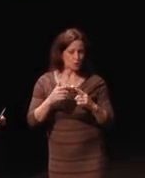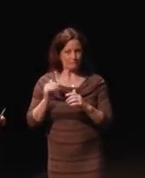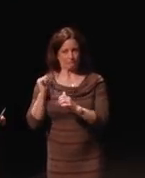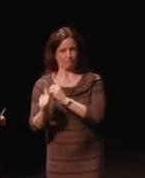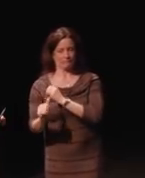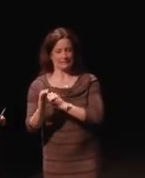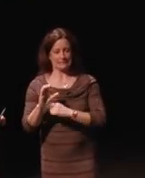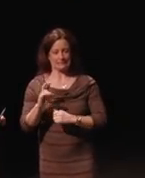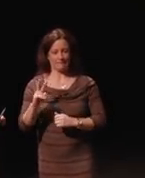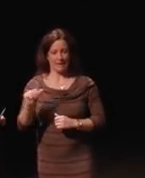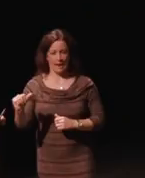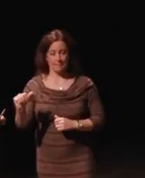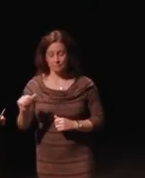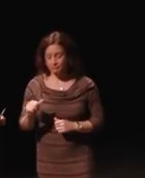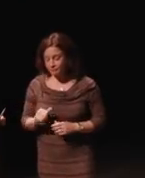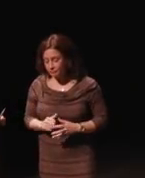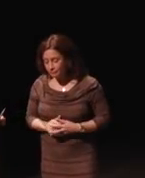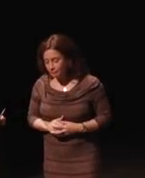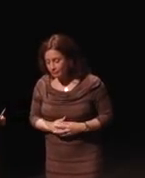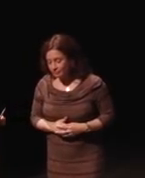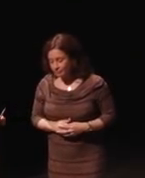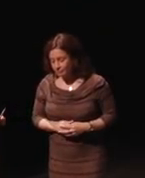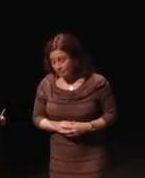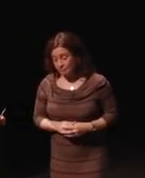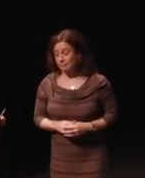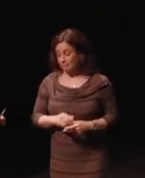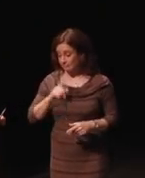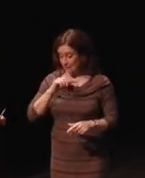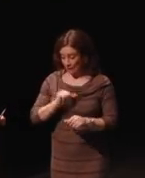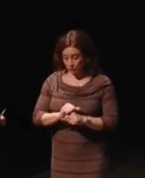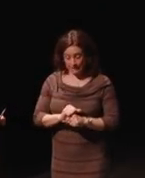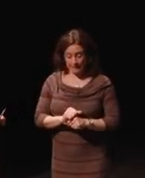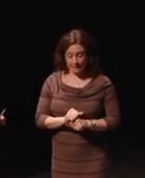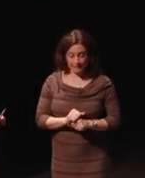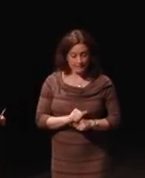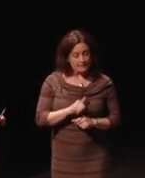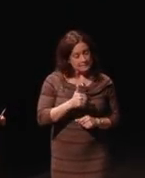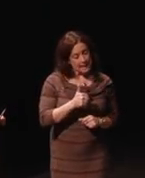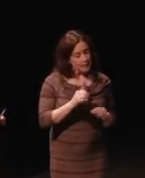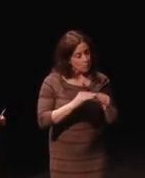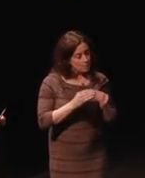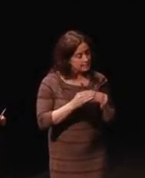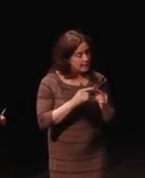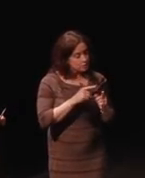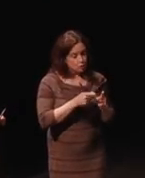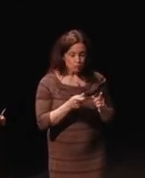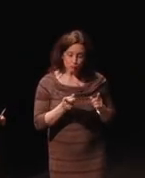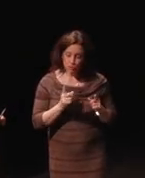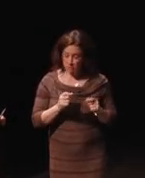and literally with lightning speed we went from 10 organizations to 300 across the country.